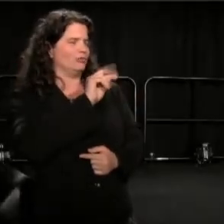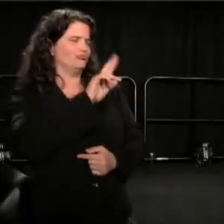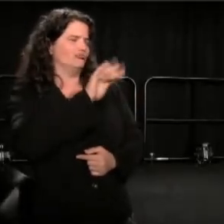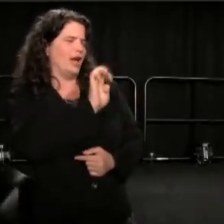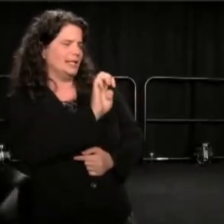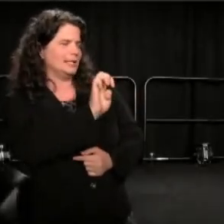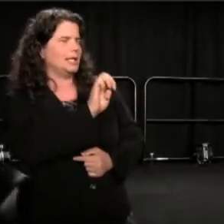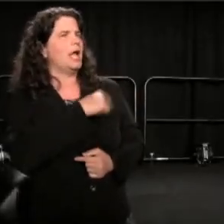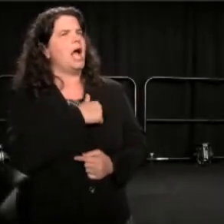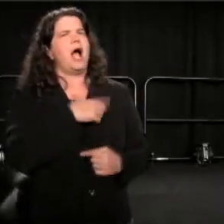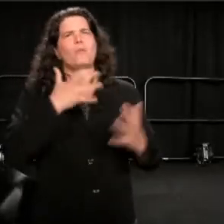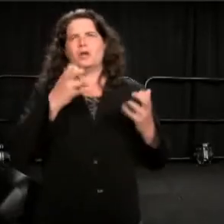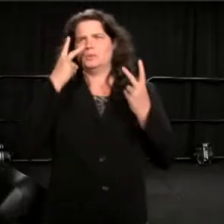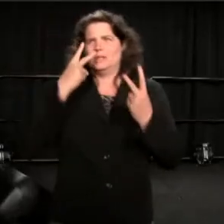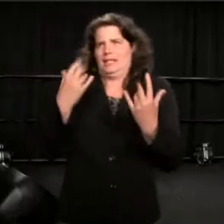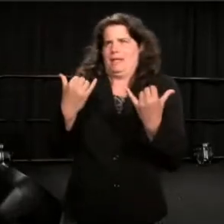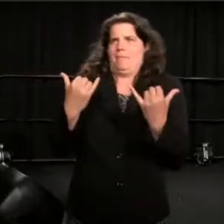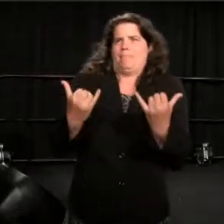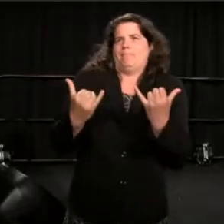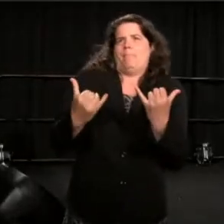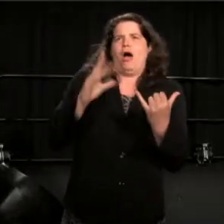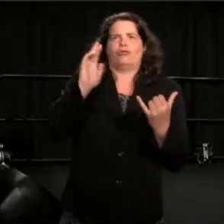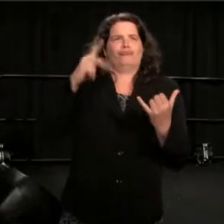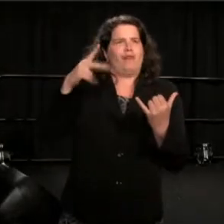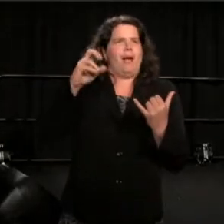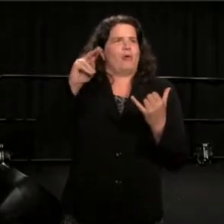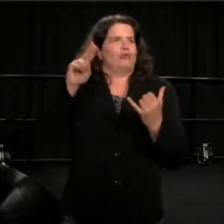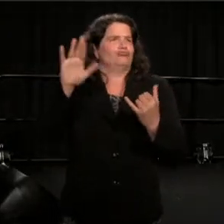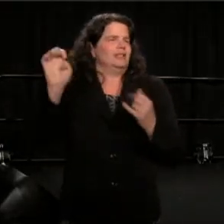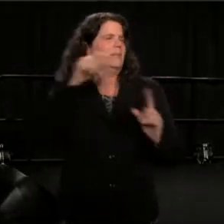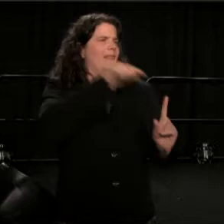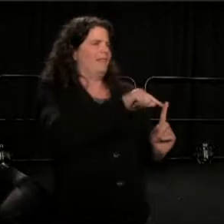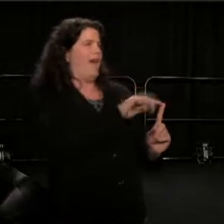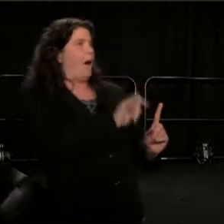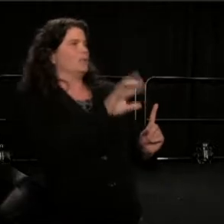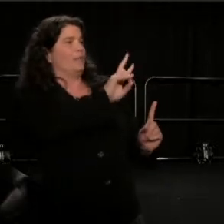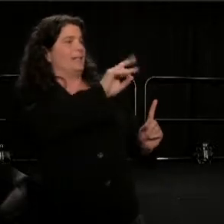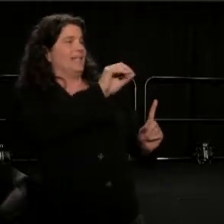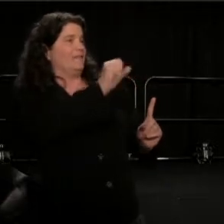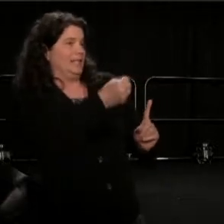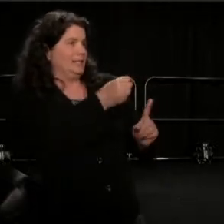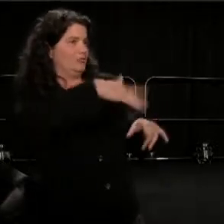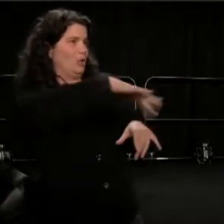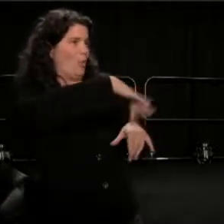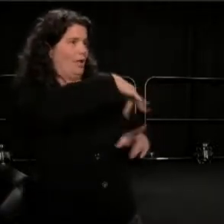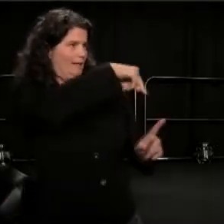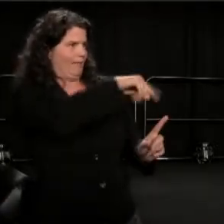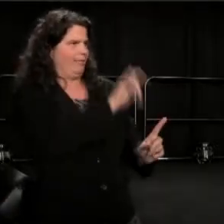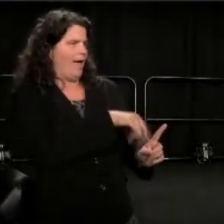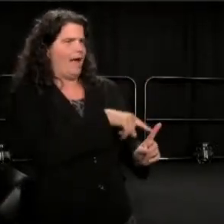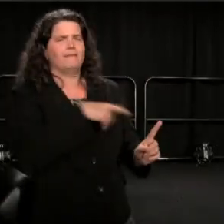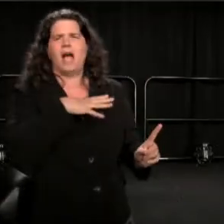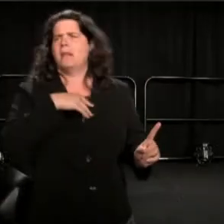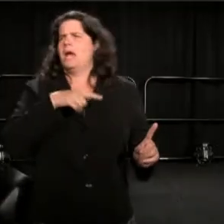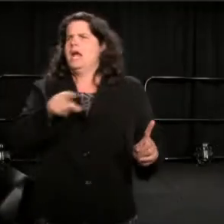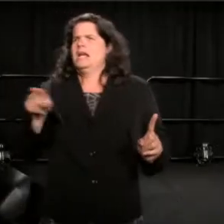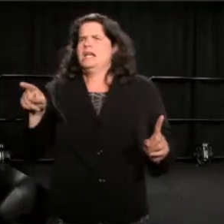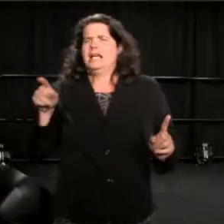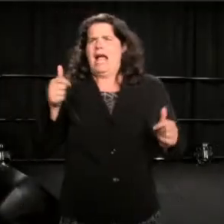the pieces of what had happened after the Civil Rights Movement, in the 60's." And I couldn't really think of any white people then or now,